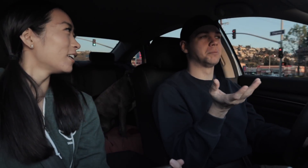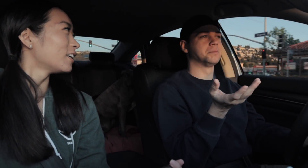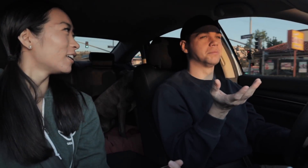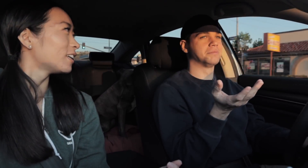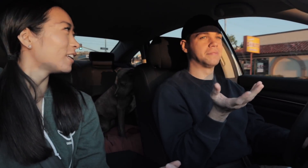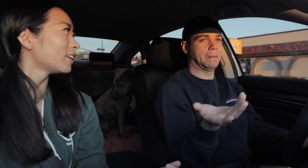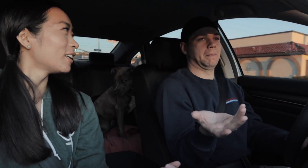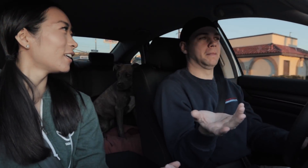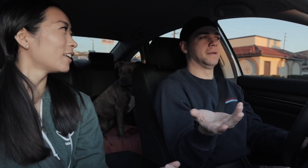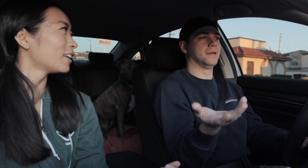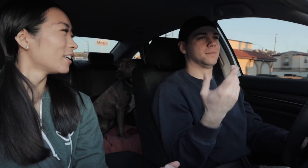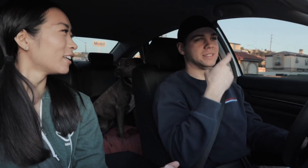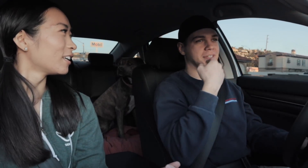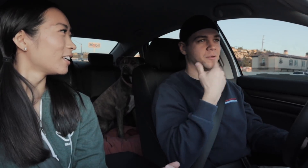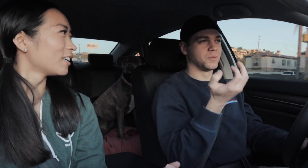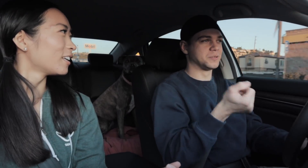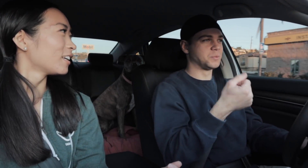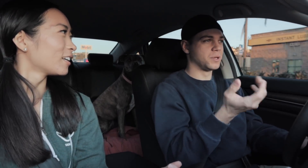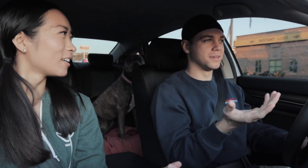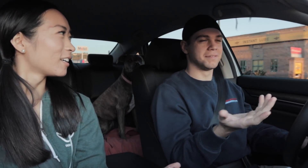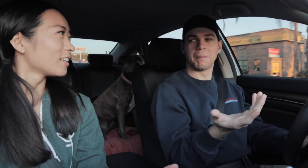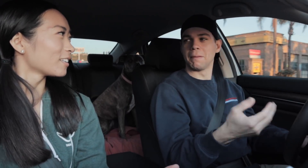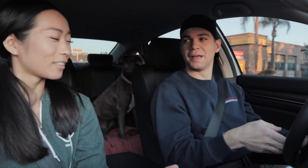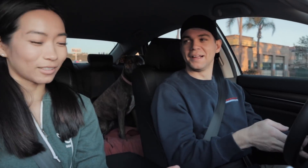R.... Because I wanna drive?